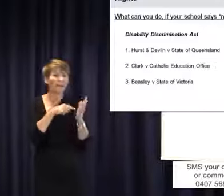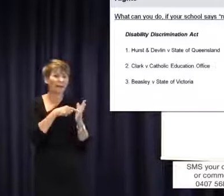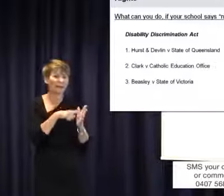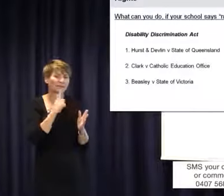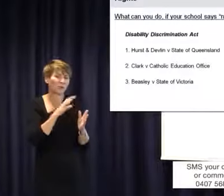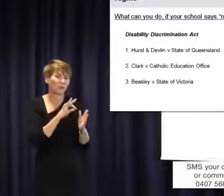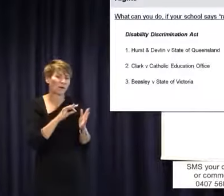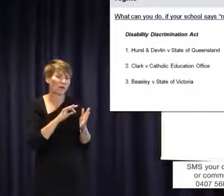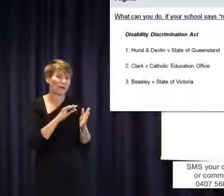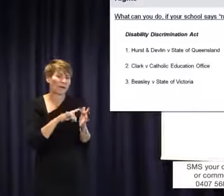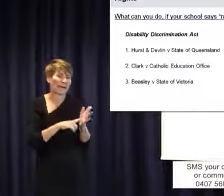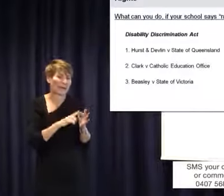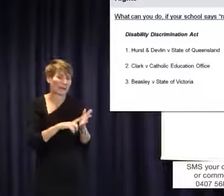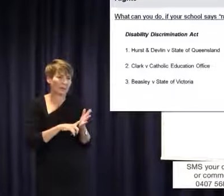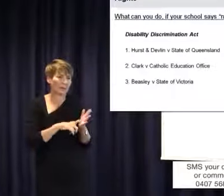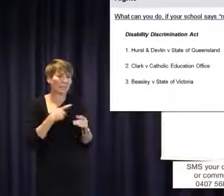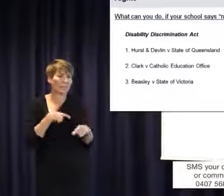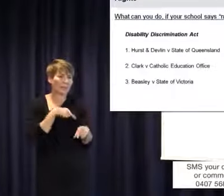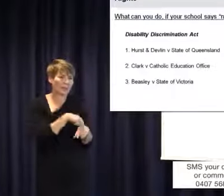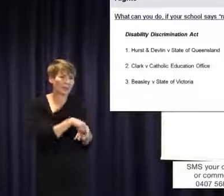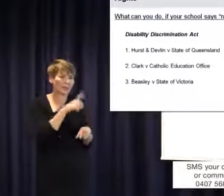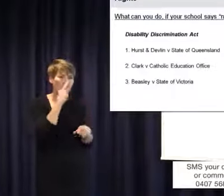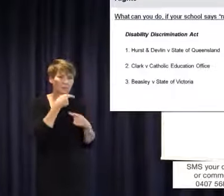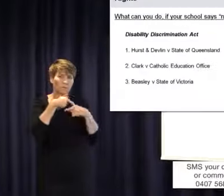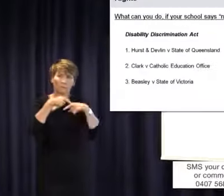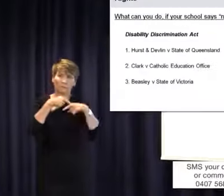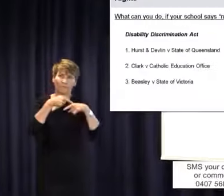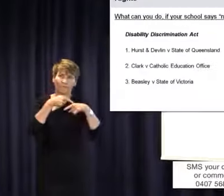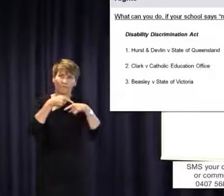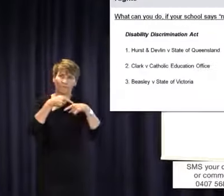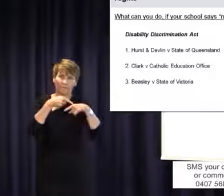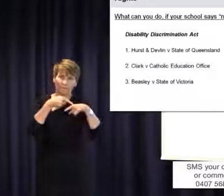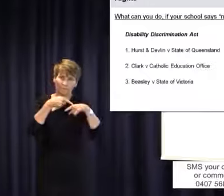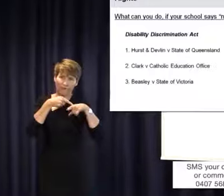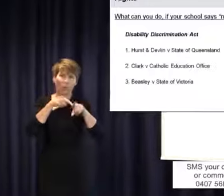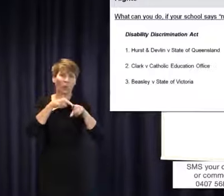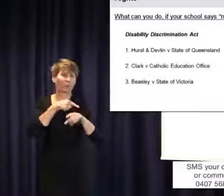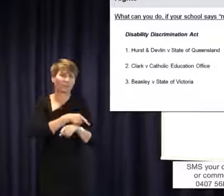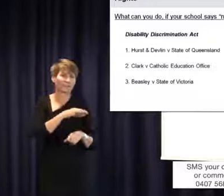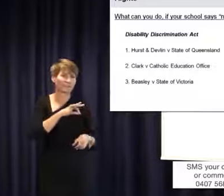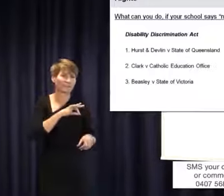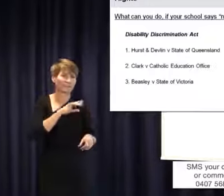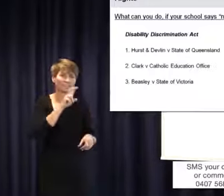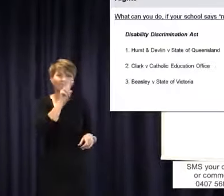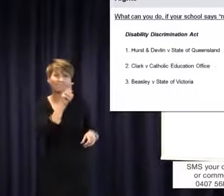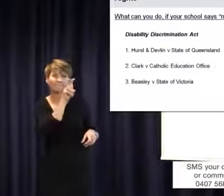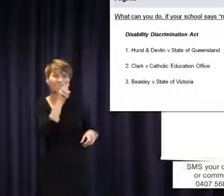Tiahna could comply with the requirement to not have an Auslan interpreter. In other words,